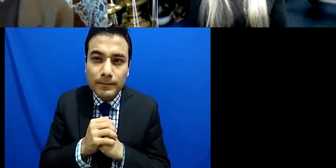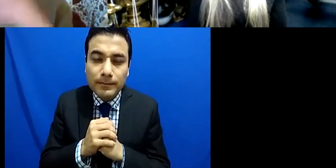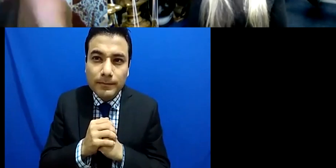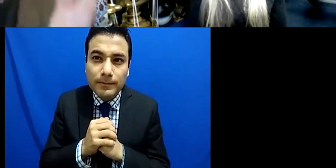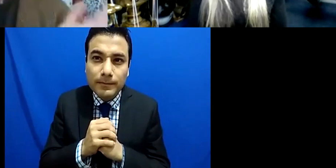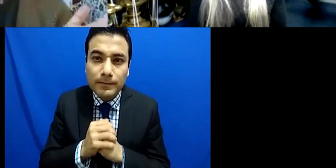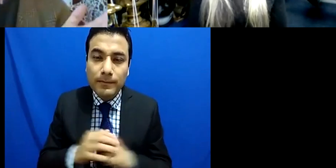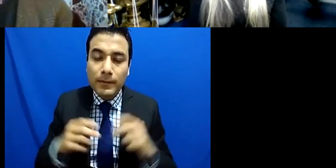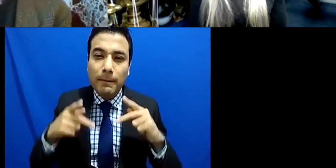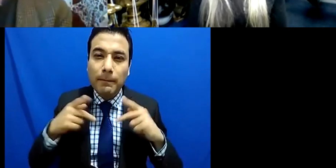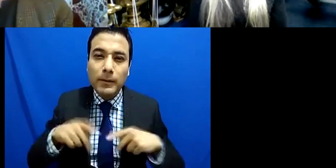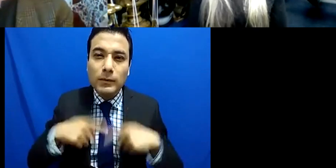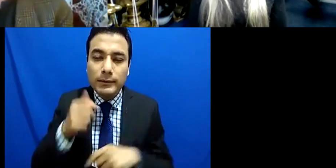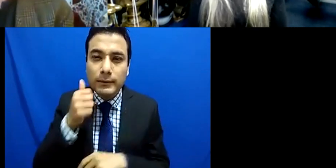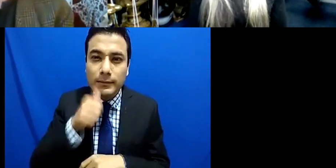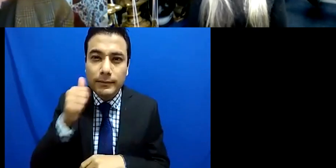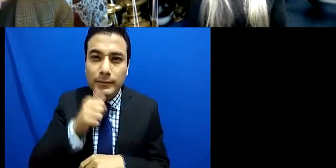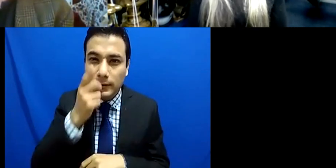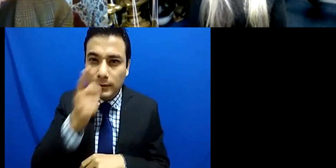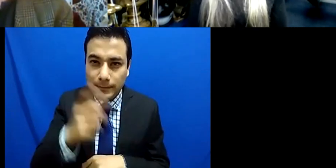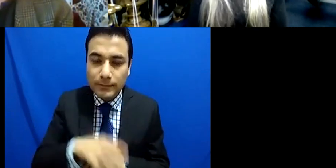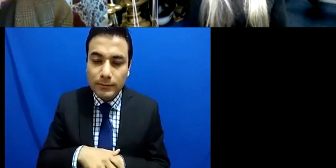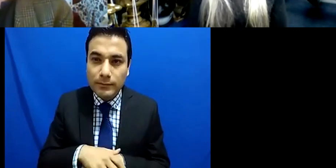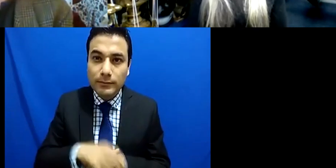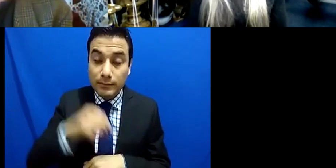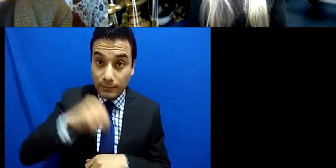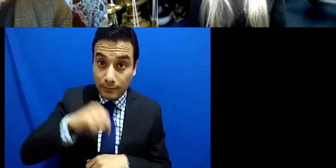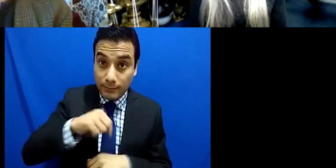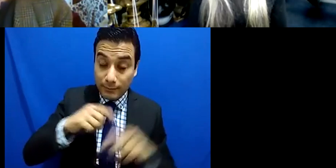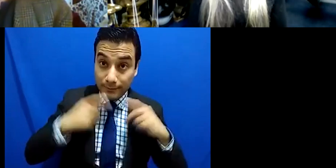opening the box which is pretty much the opposite from what you've been saying